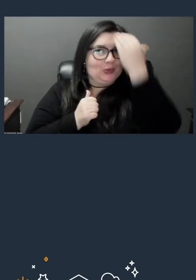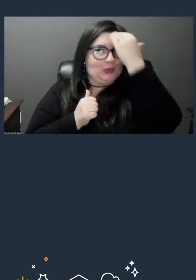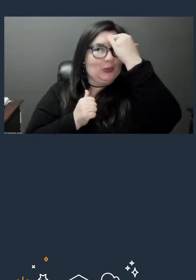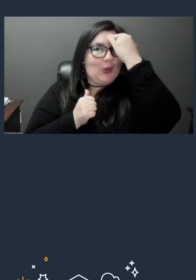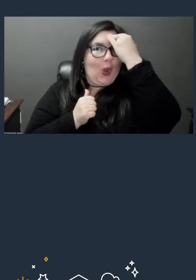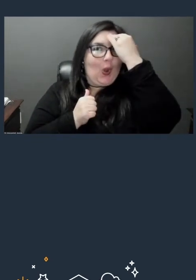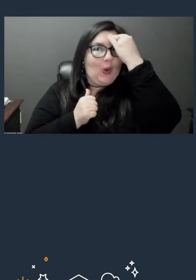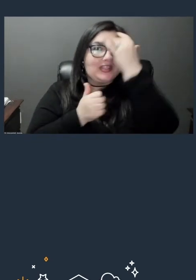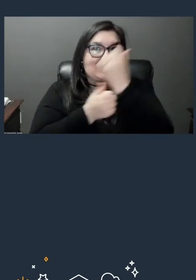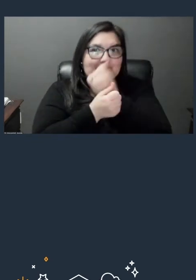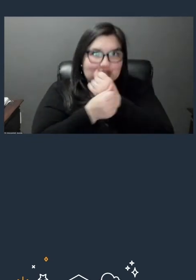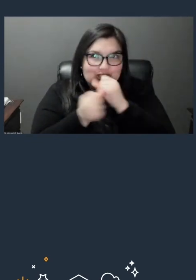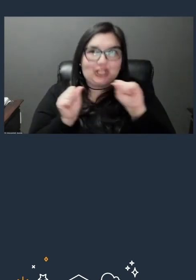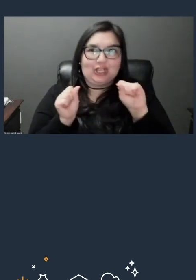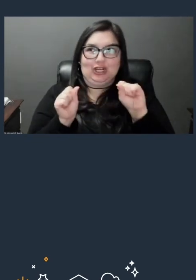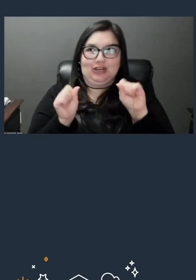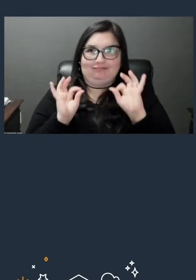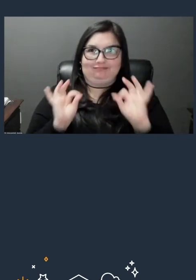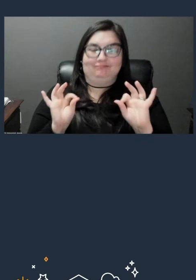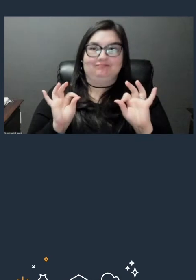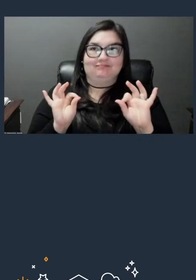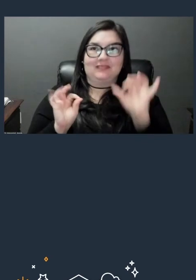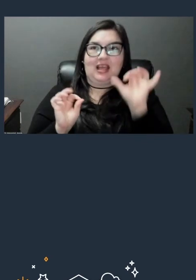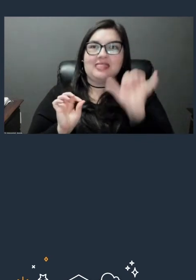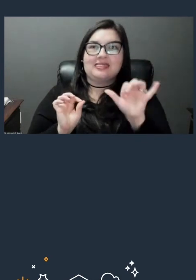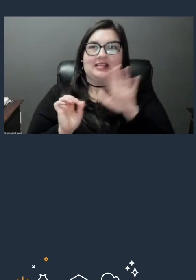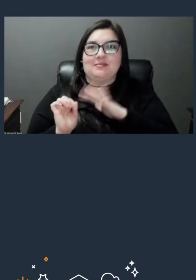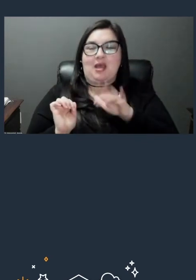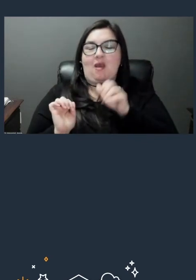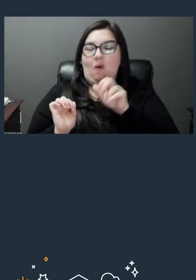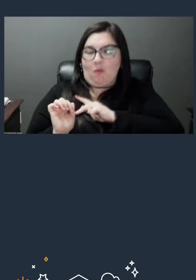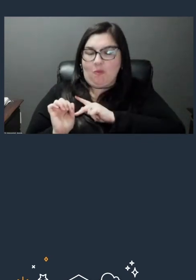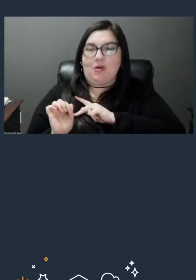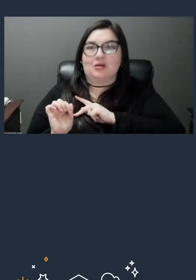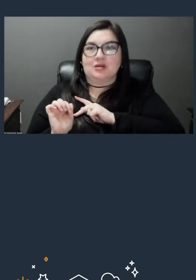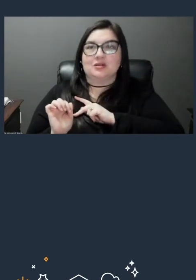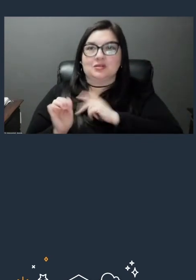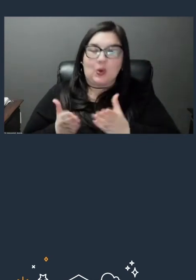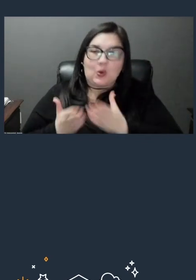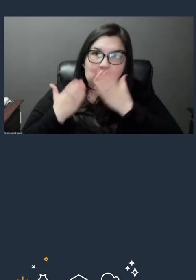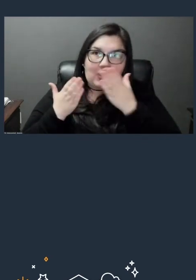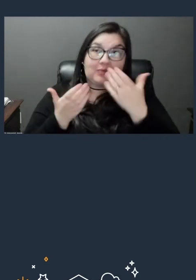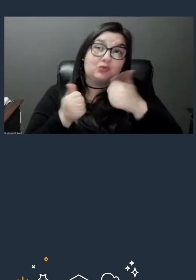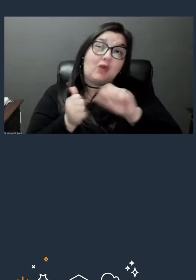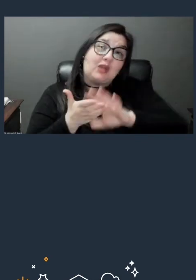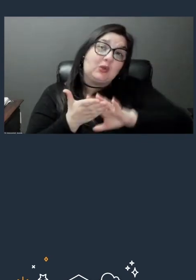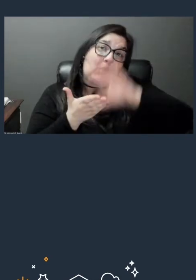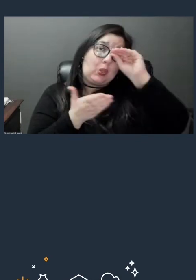that's my own personal recommendation if you're trying to learn cloud, where I would start and you know,